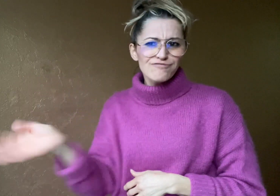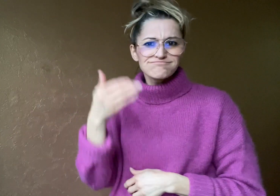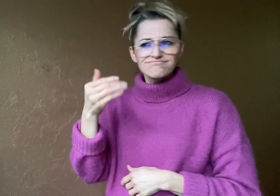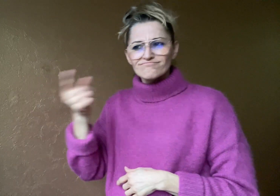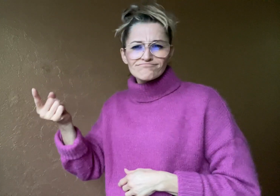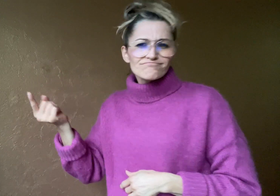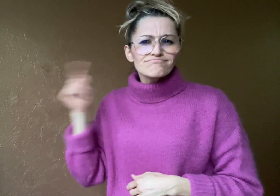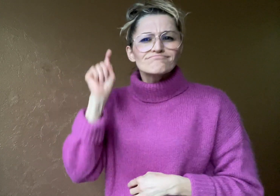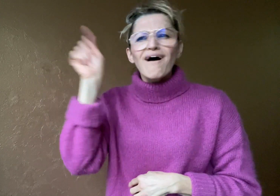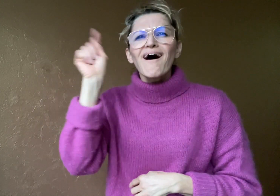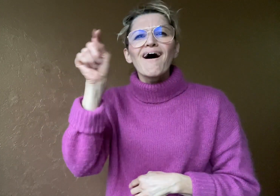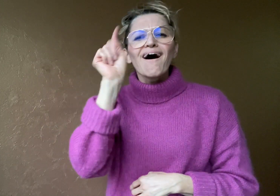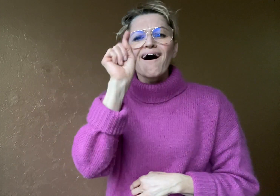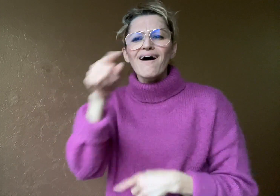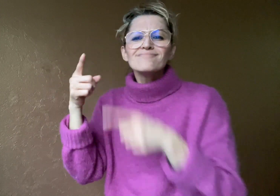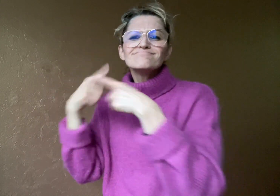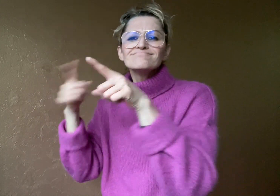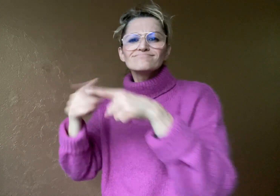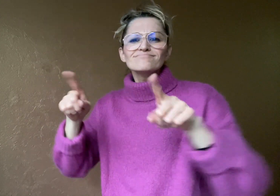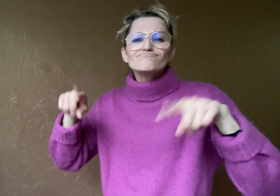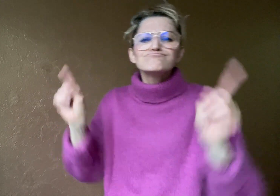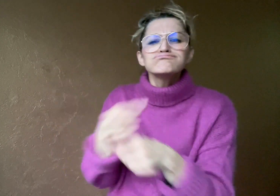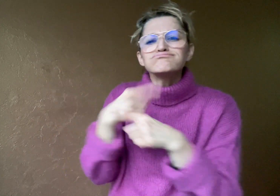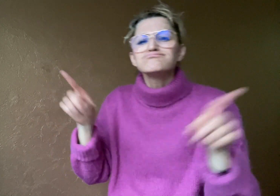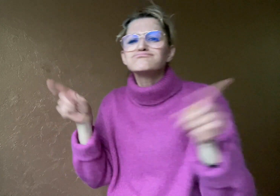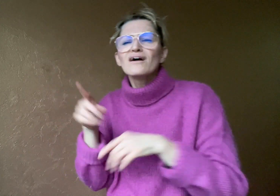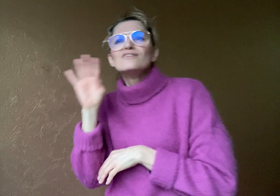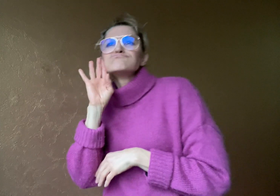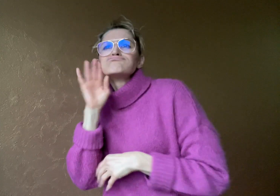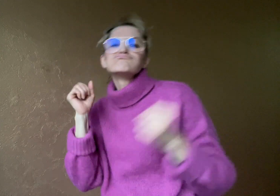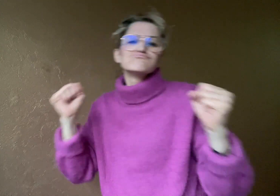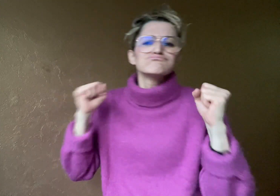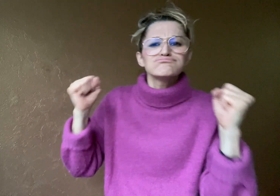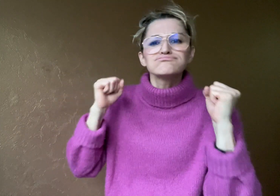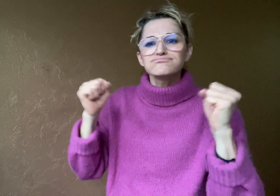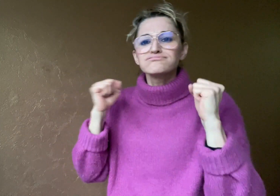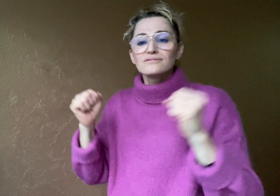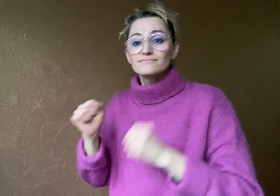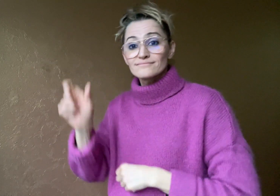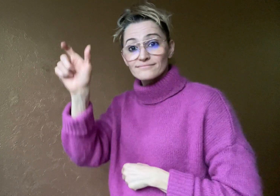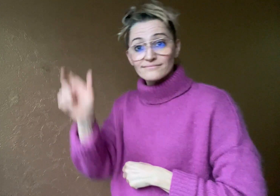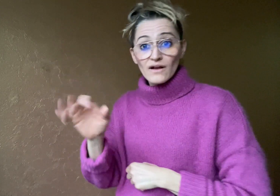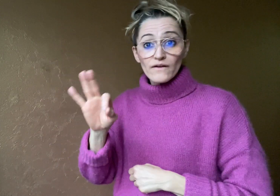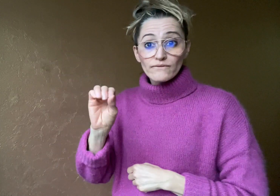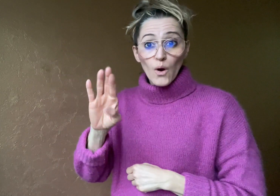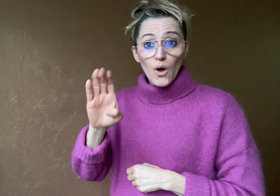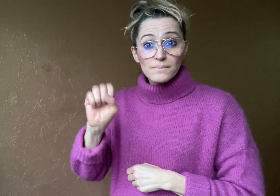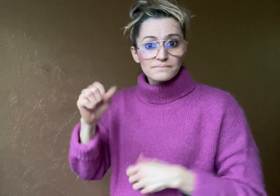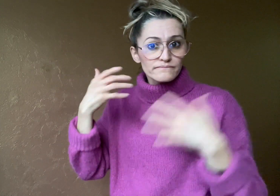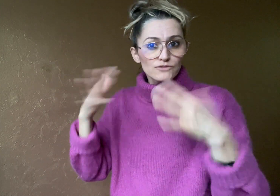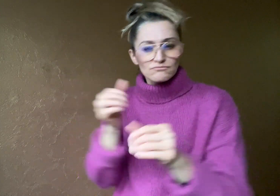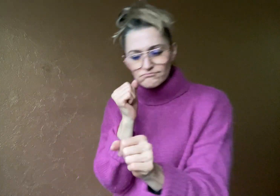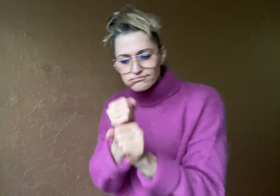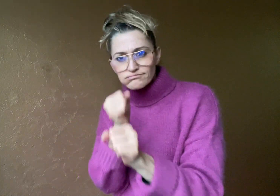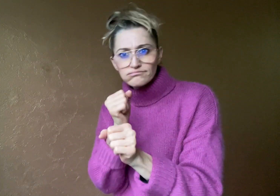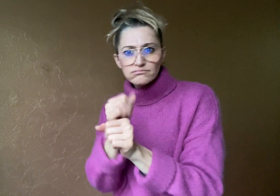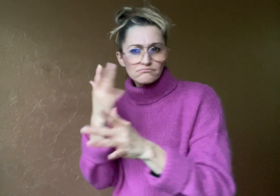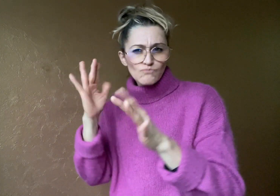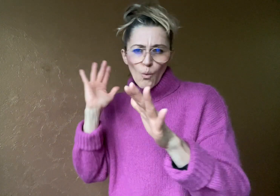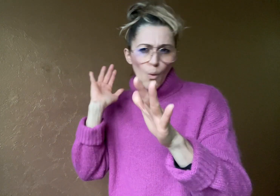to concerts. Forbes has produced over 100 songs so far,